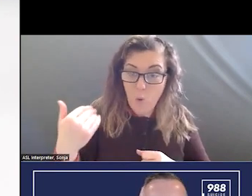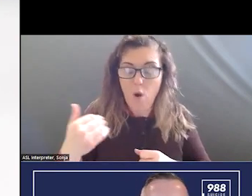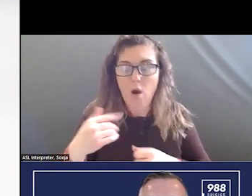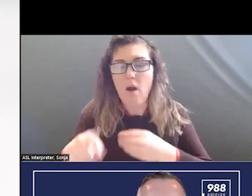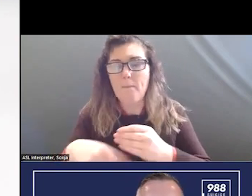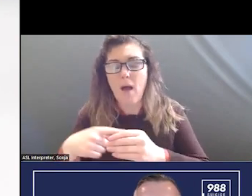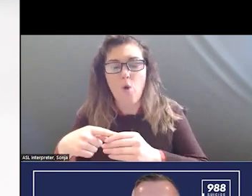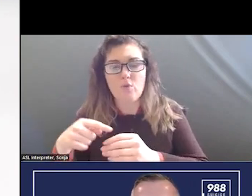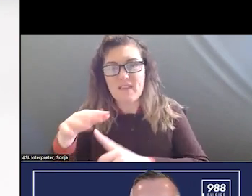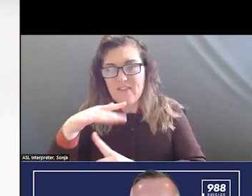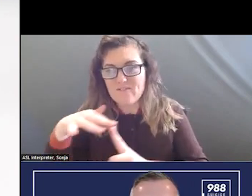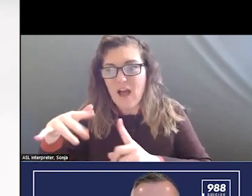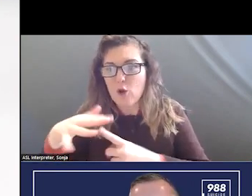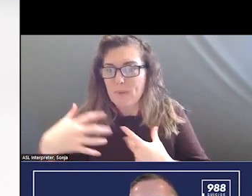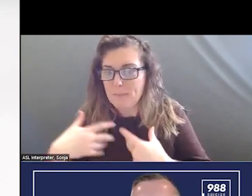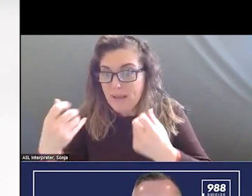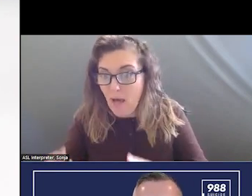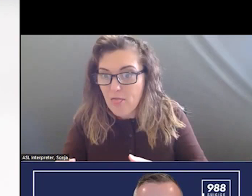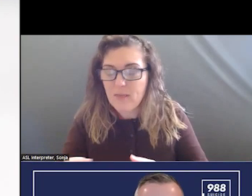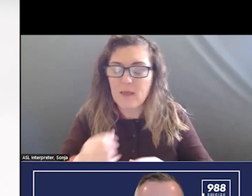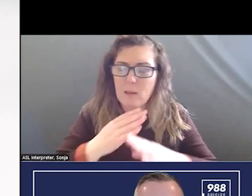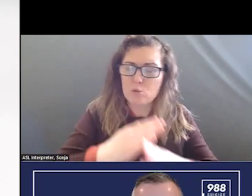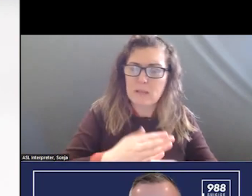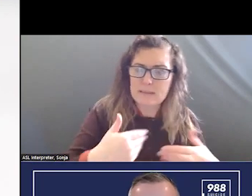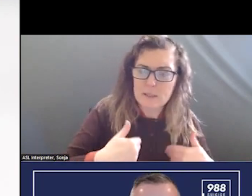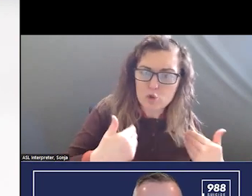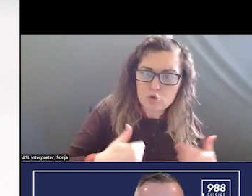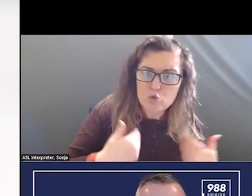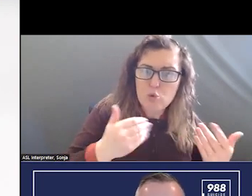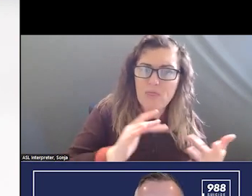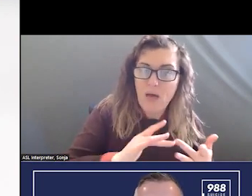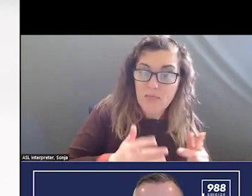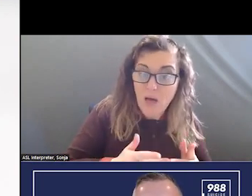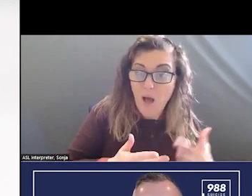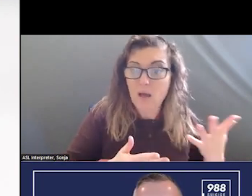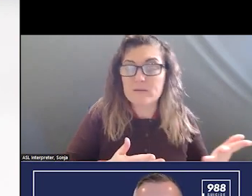SUPPORTING THE YOUTH ONLINE IS AN EXAMPLE. PROTECTION TO